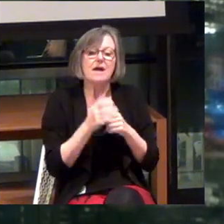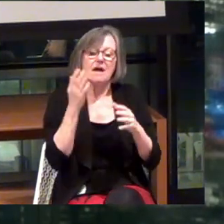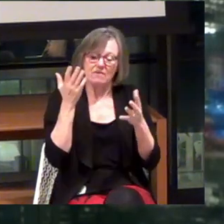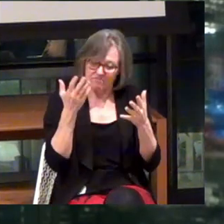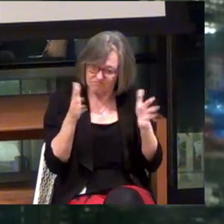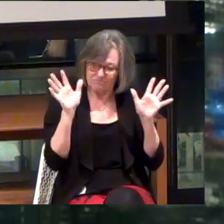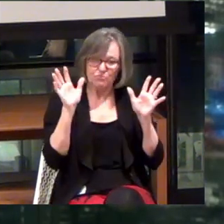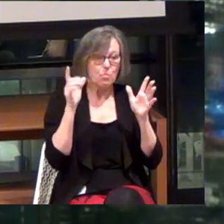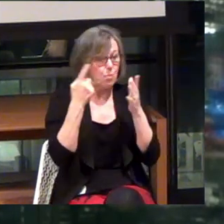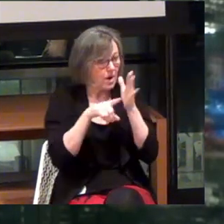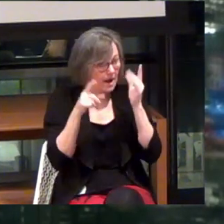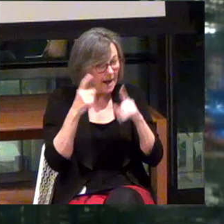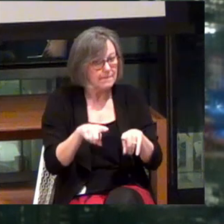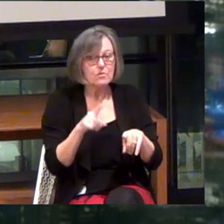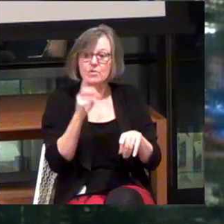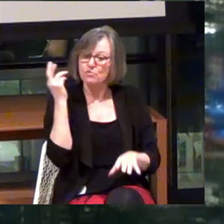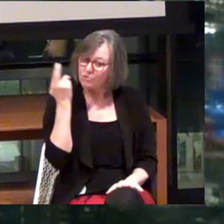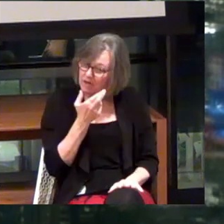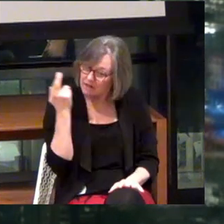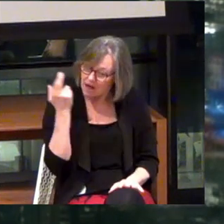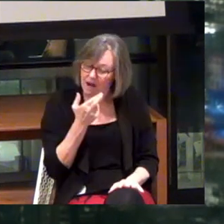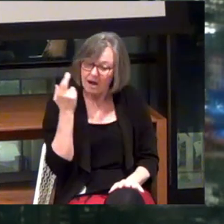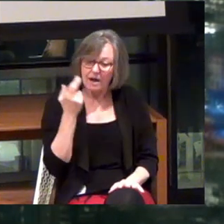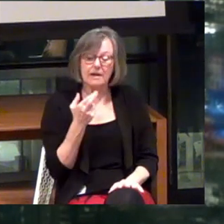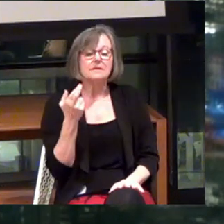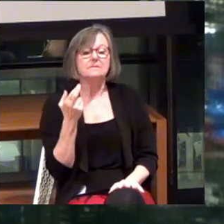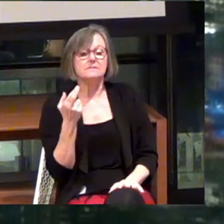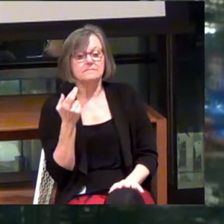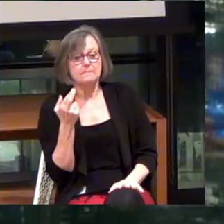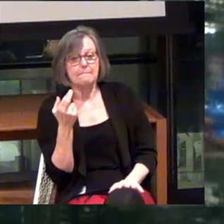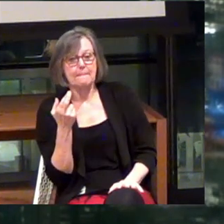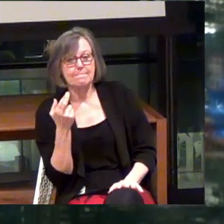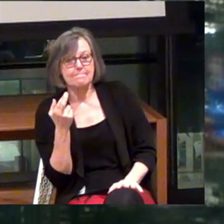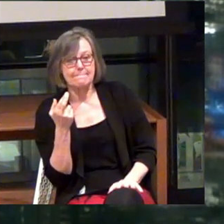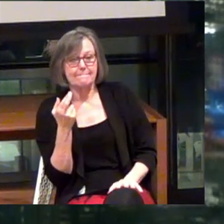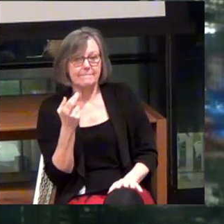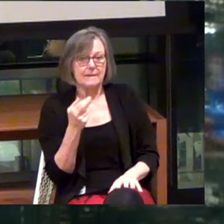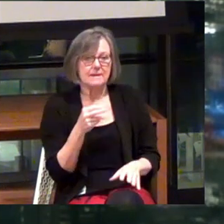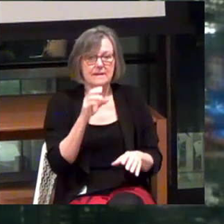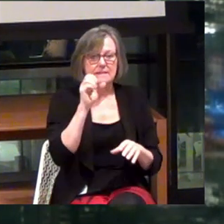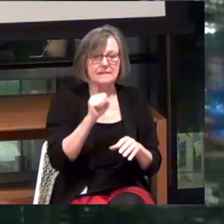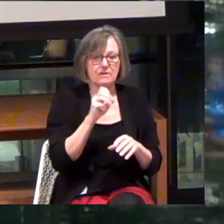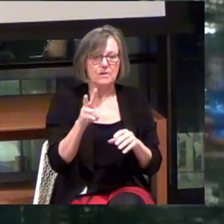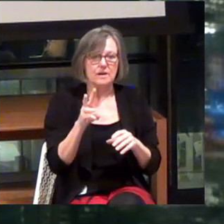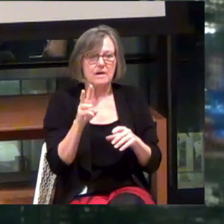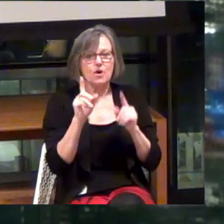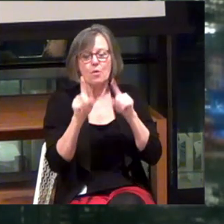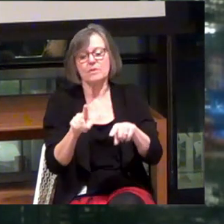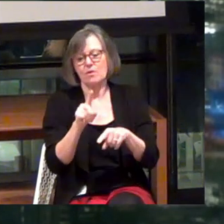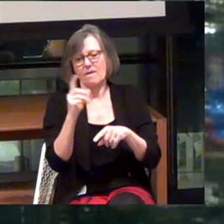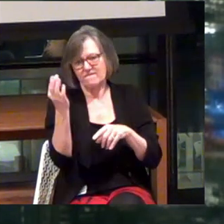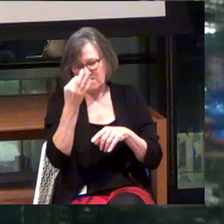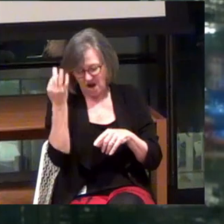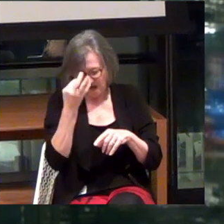At the end of the day, what happened is that we realized... And this was... You know, South By Southwest is coming up. I'm heading there Friday.